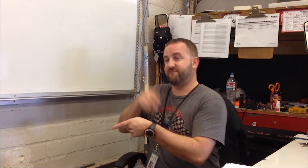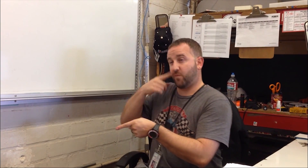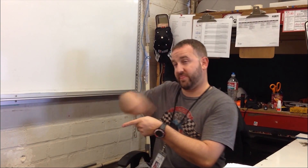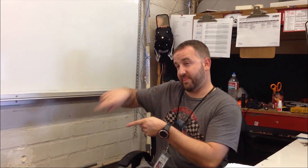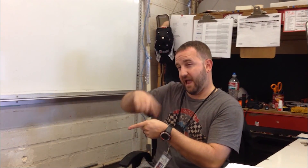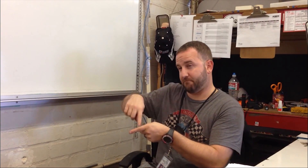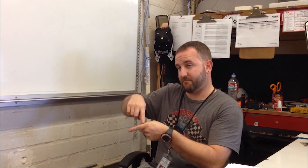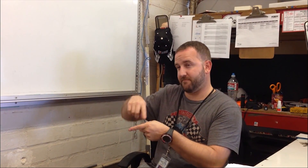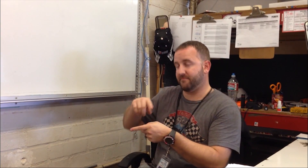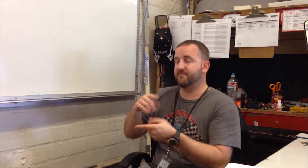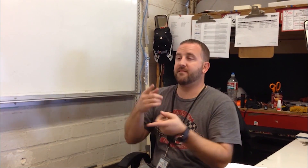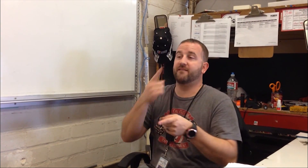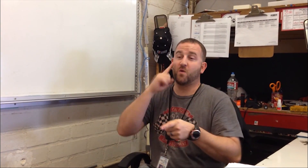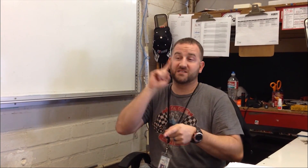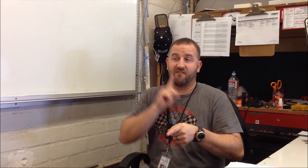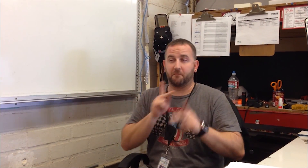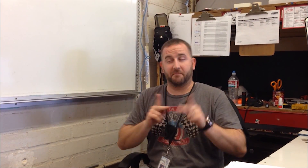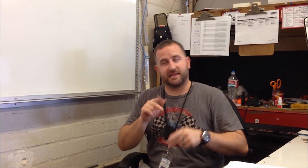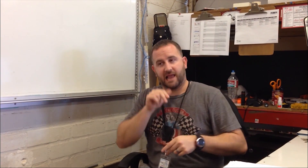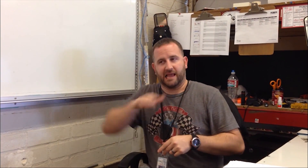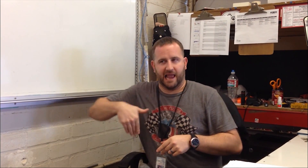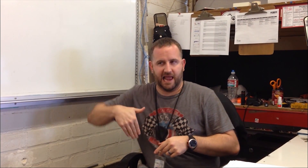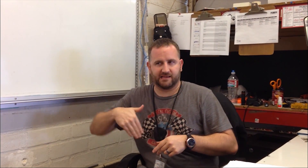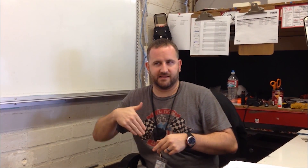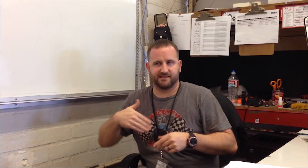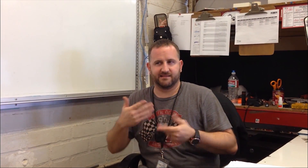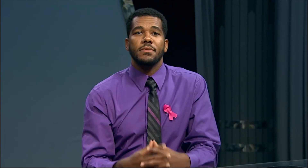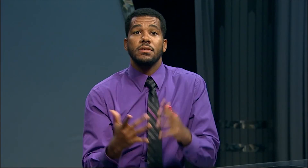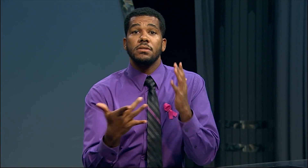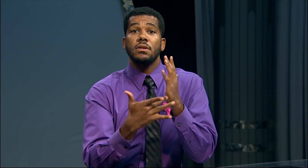for them. However, for Deaf people I don’t think it’s ready yet.”